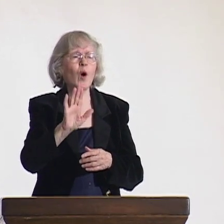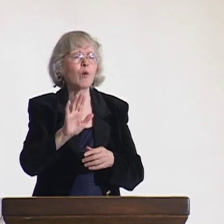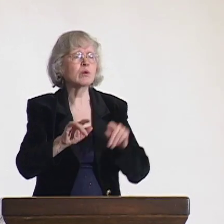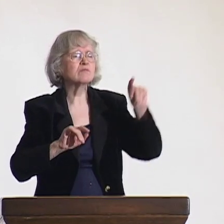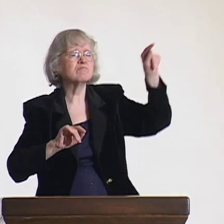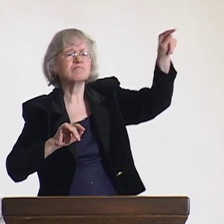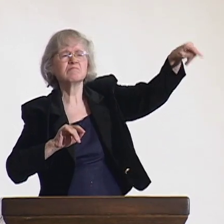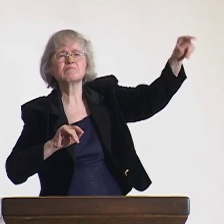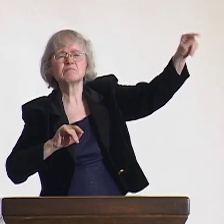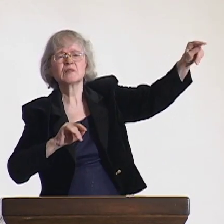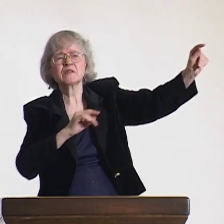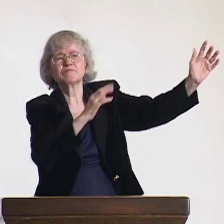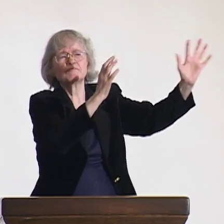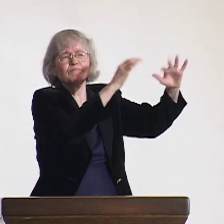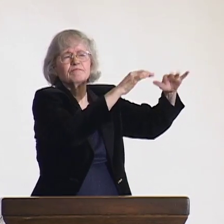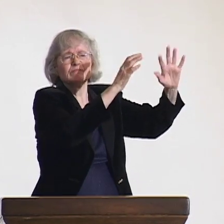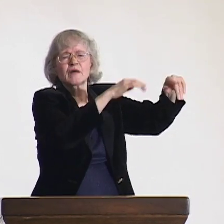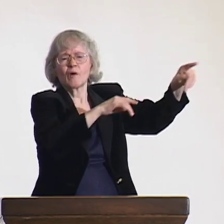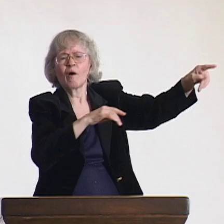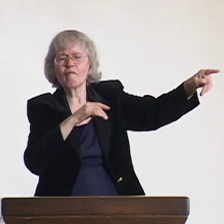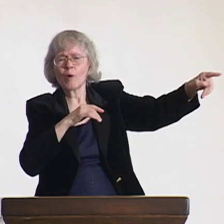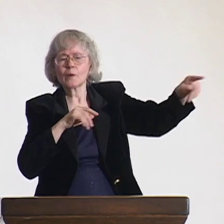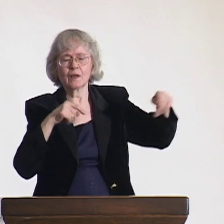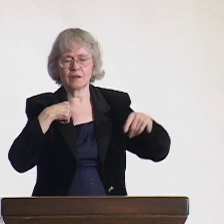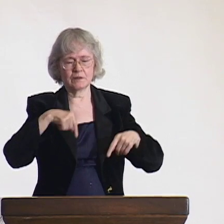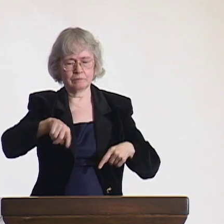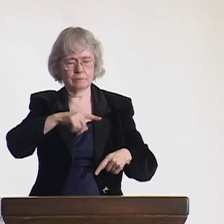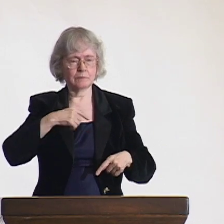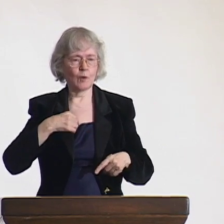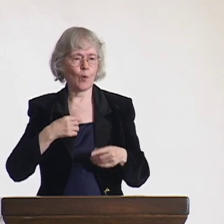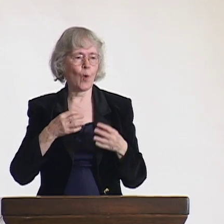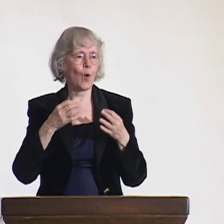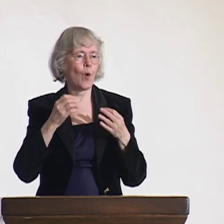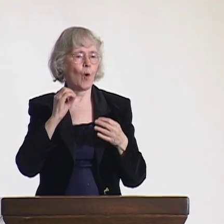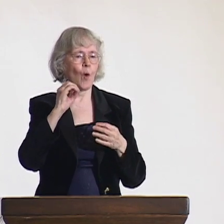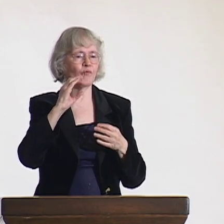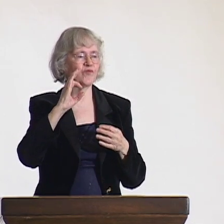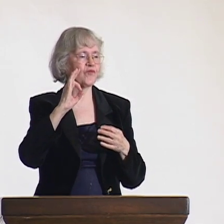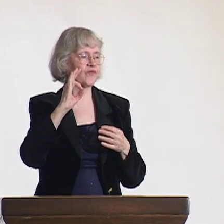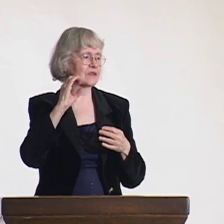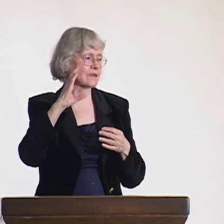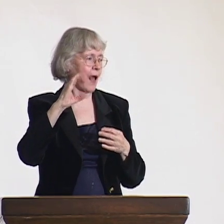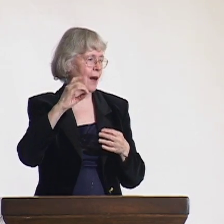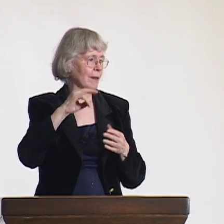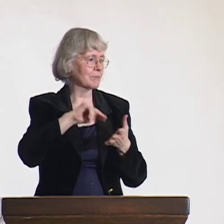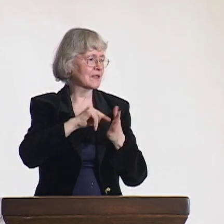The men said, "We were government sanctioned clubs," and the women could get together on their own.